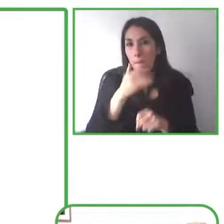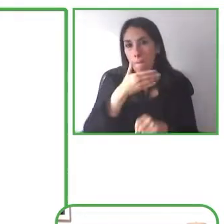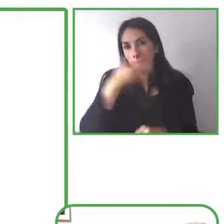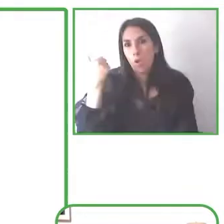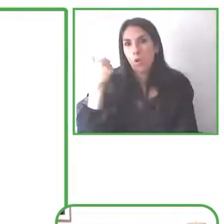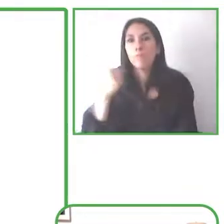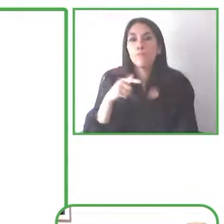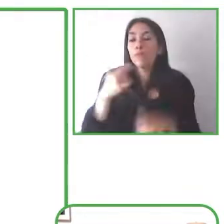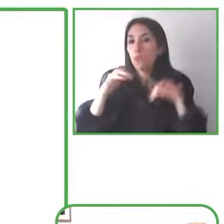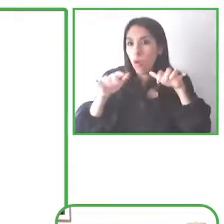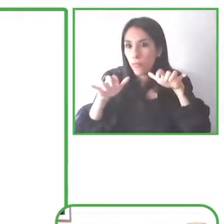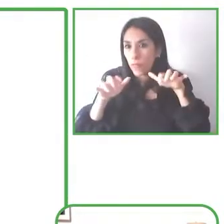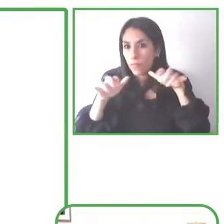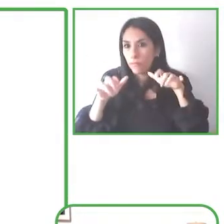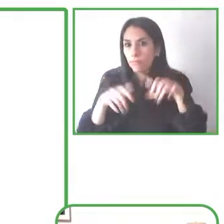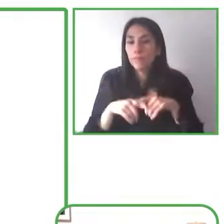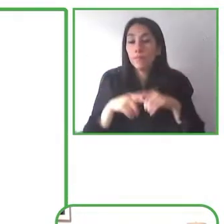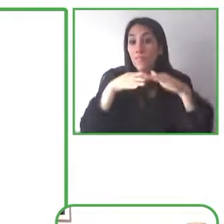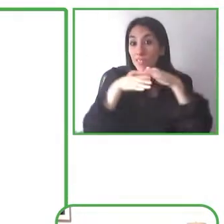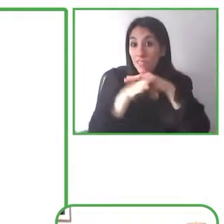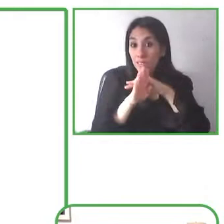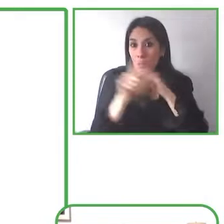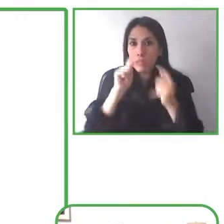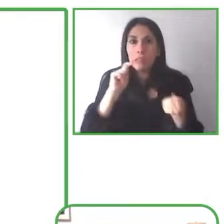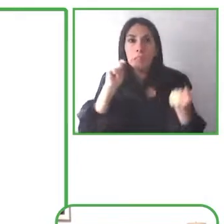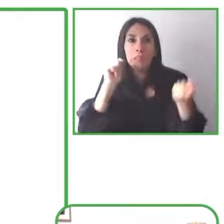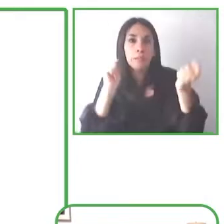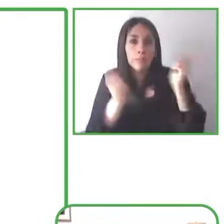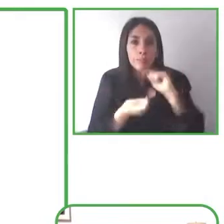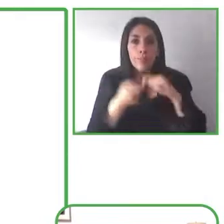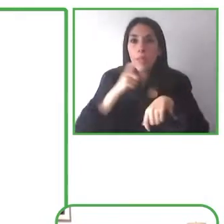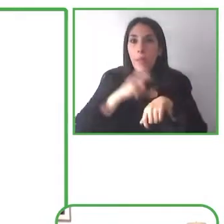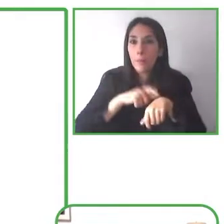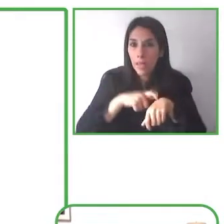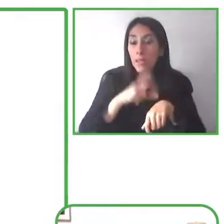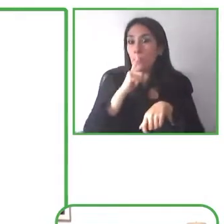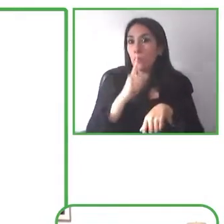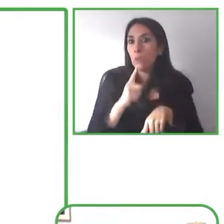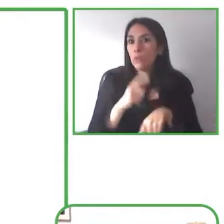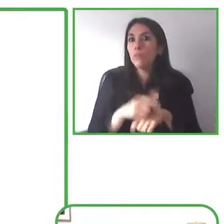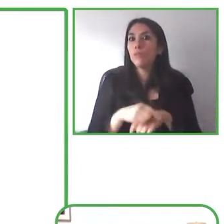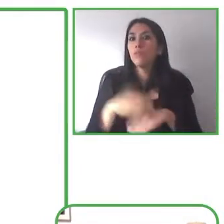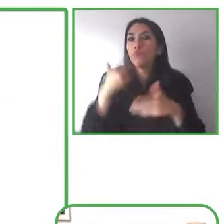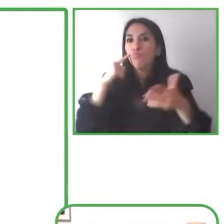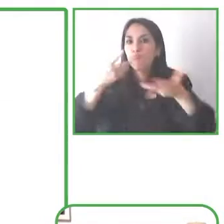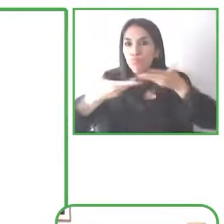effectively and he built this and now you know it's being used by so many more